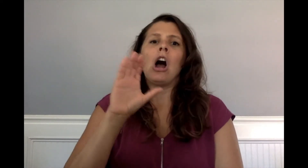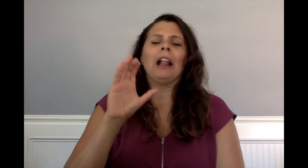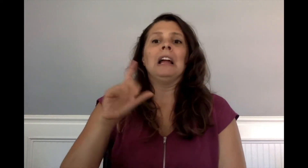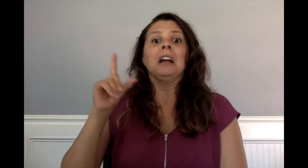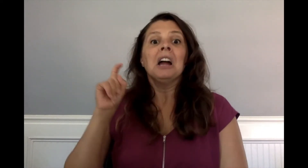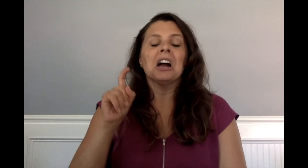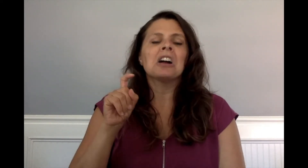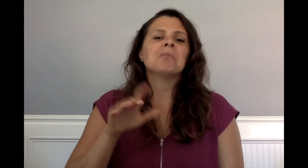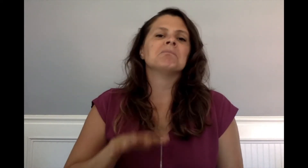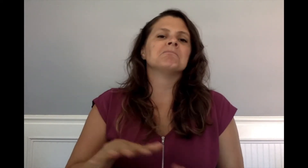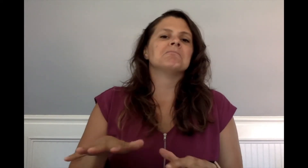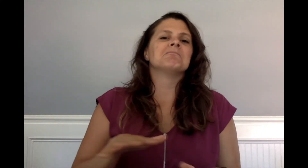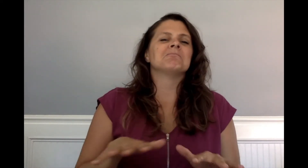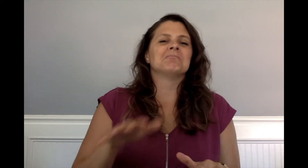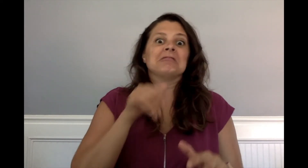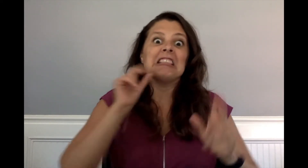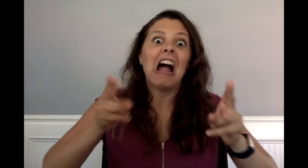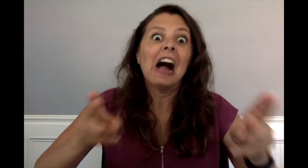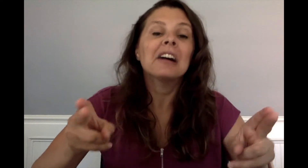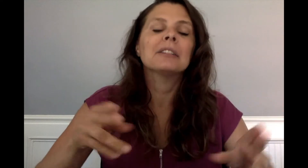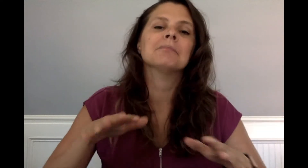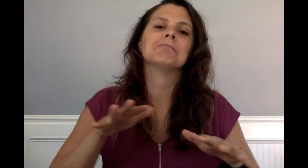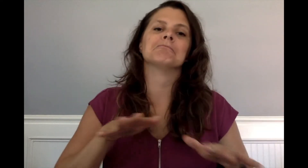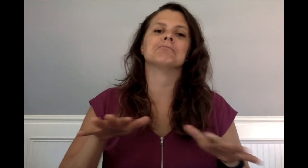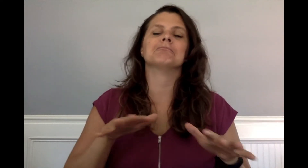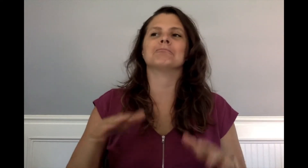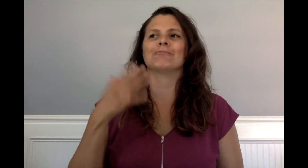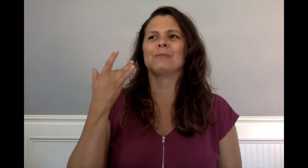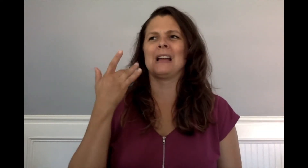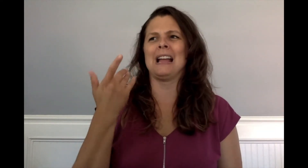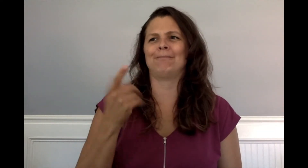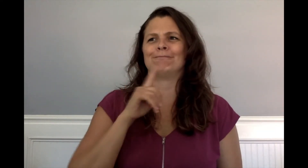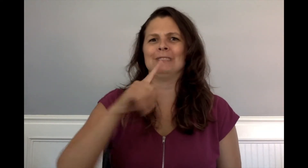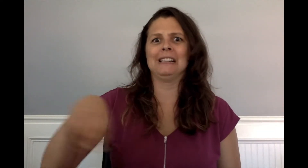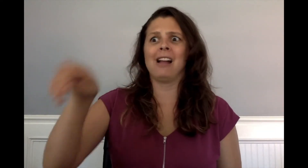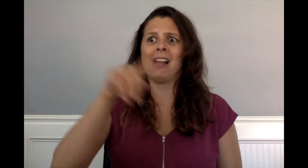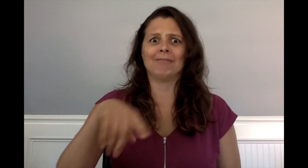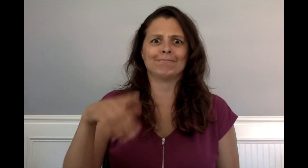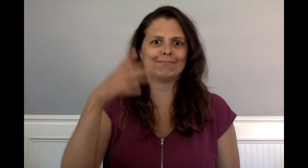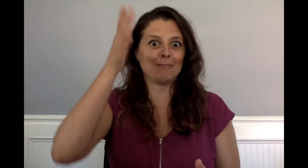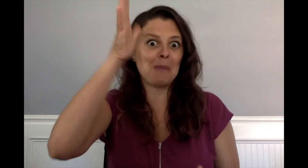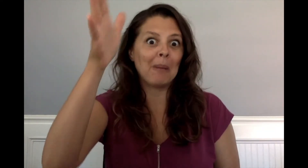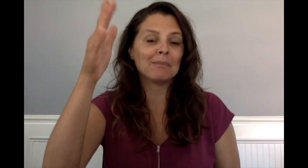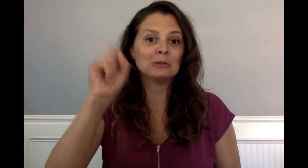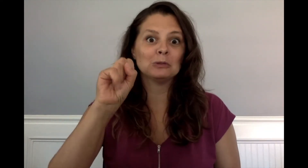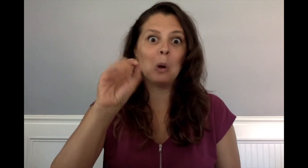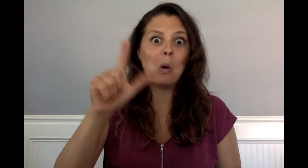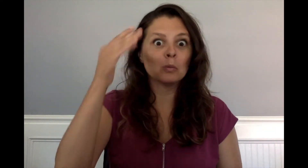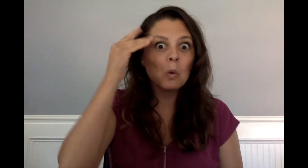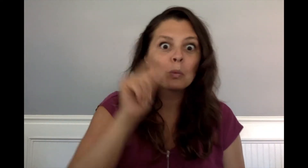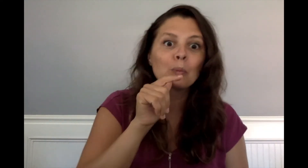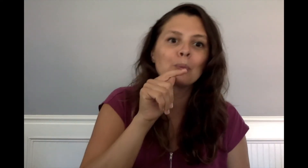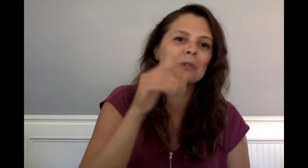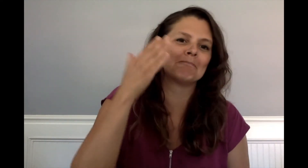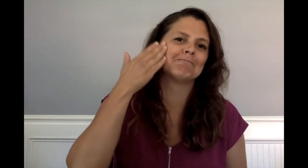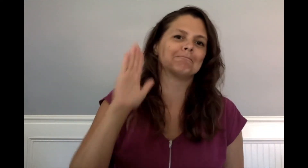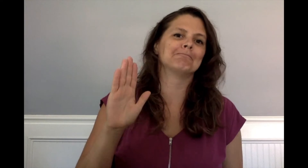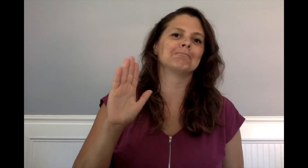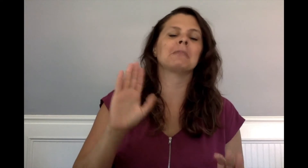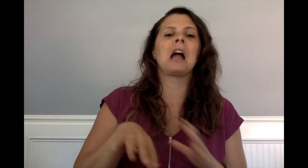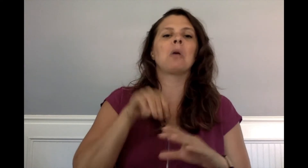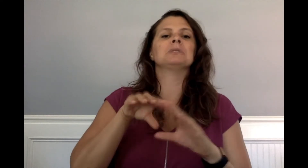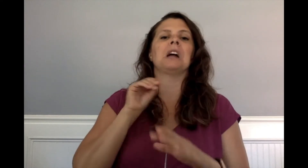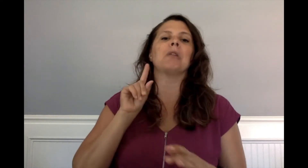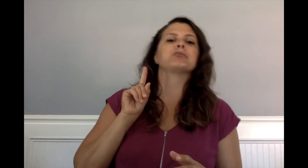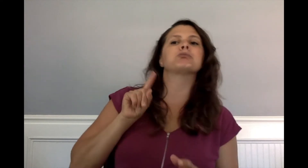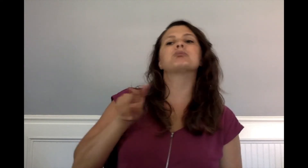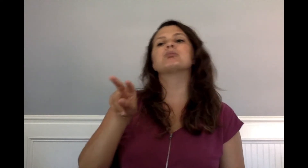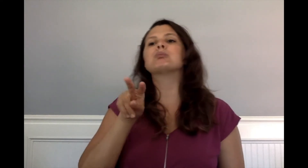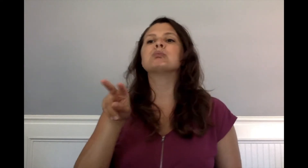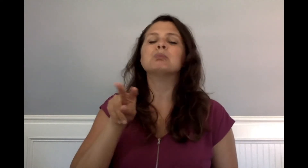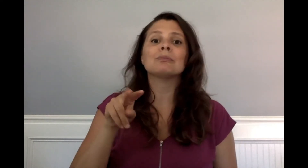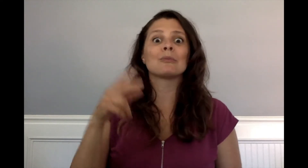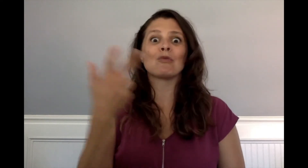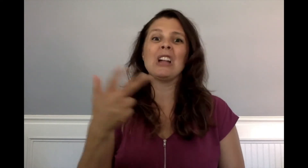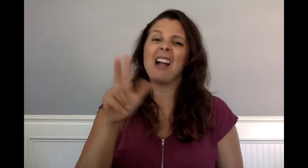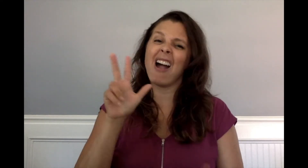Charlie slowly followed, feeling like an outsider